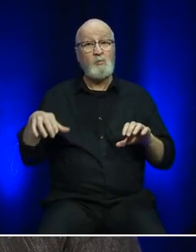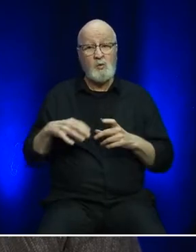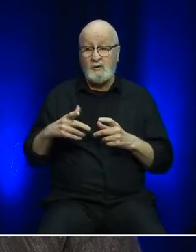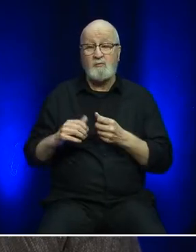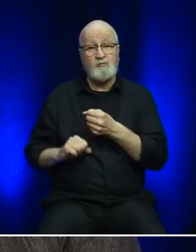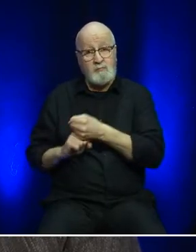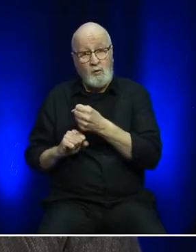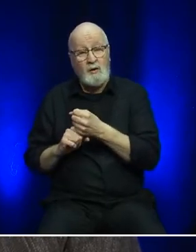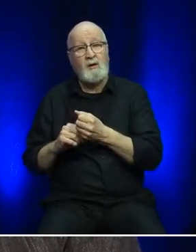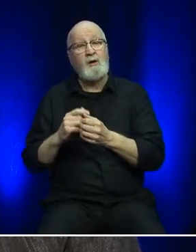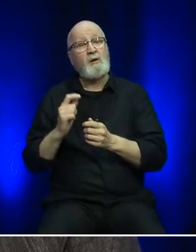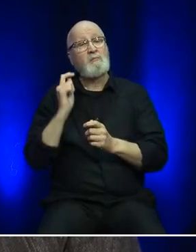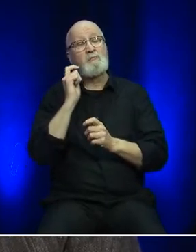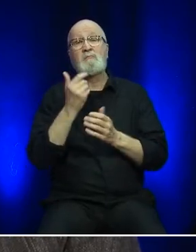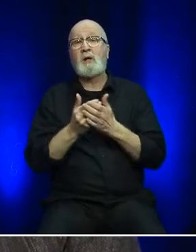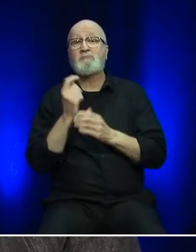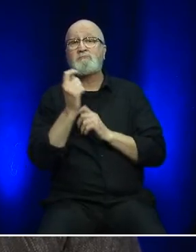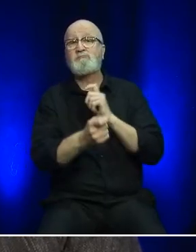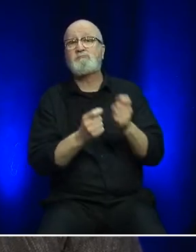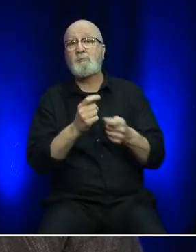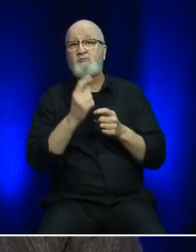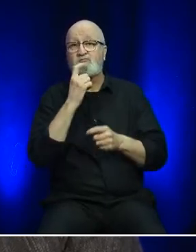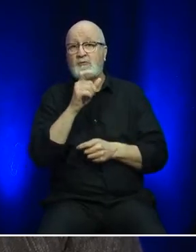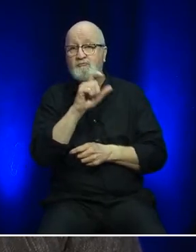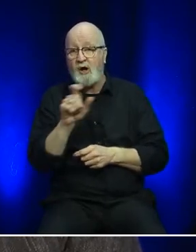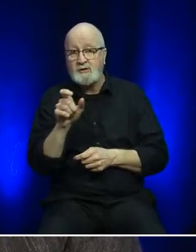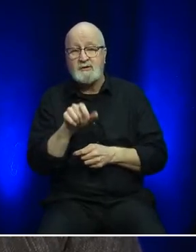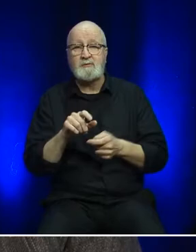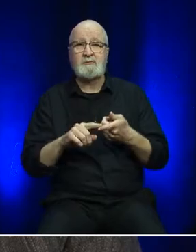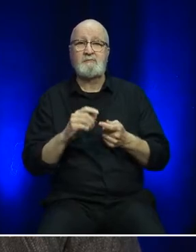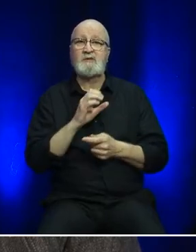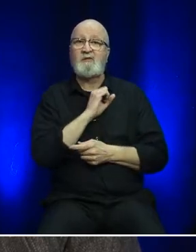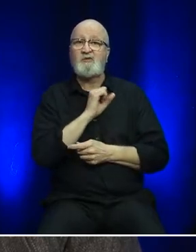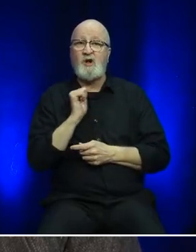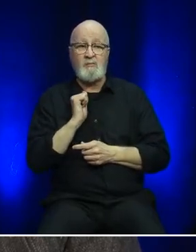donations to the Canadian Red Cross and the Salvation Army, as well as working